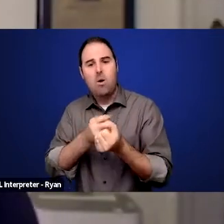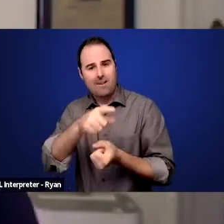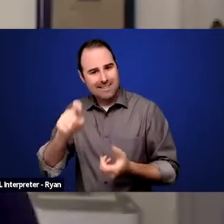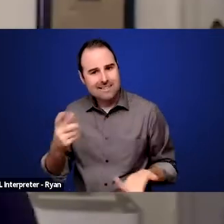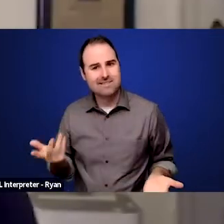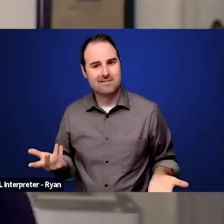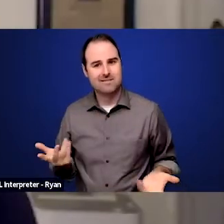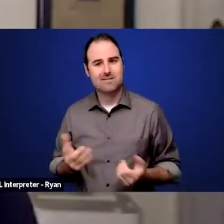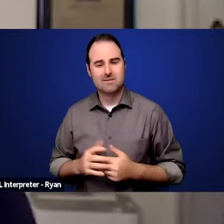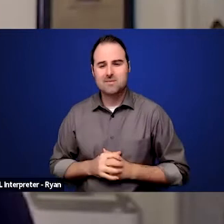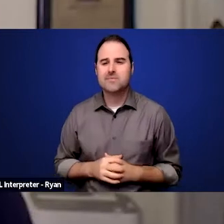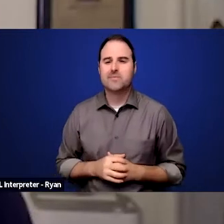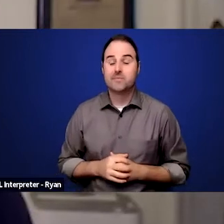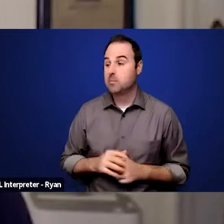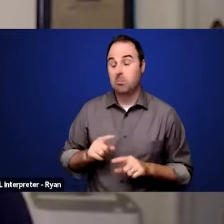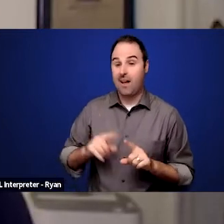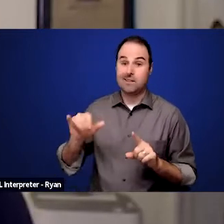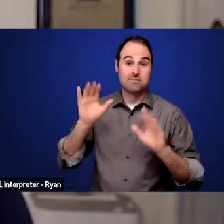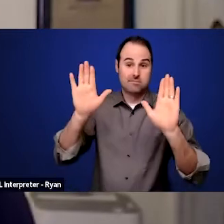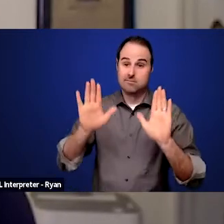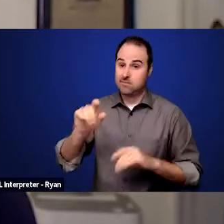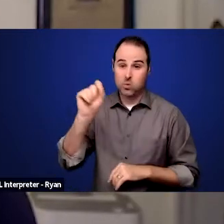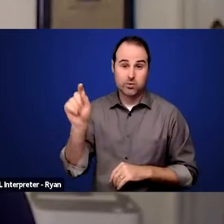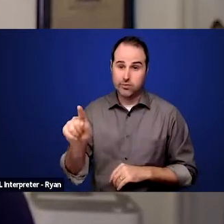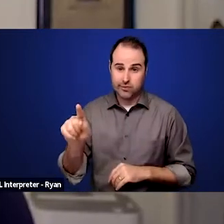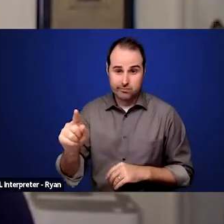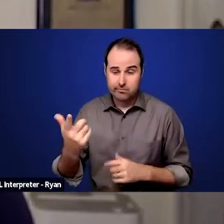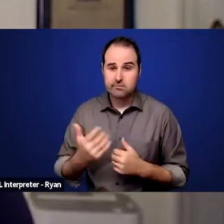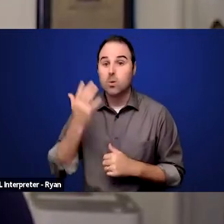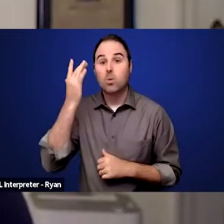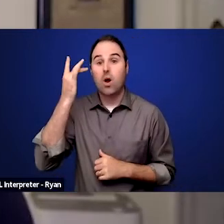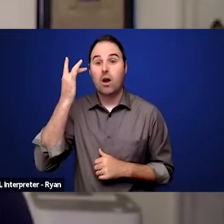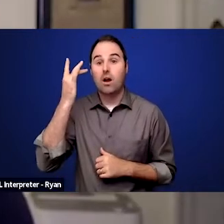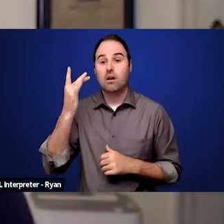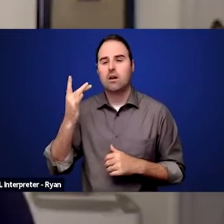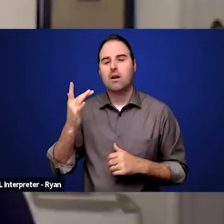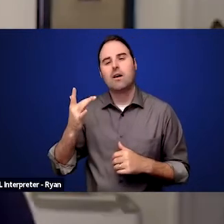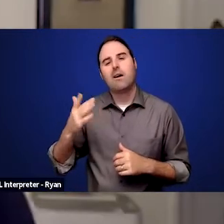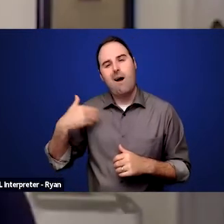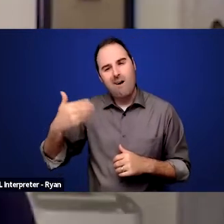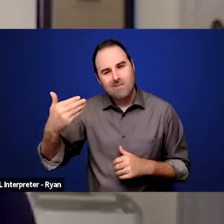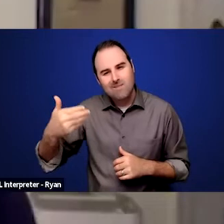because so very frequently, disabled students are not, for various reasons,